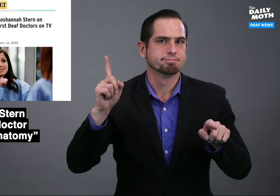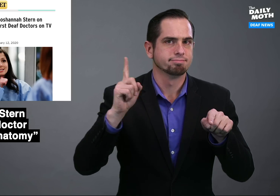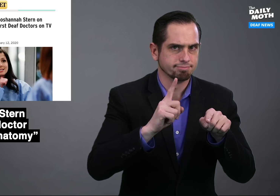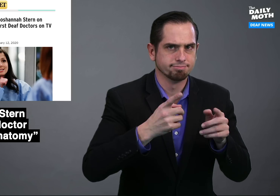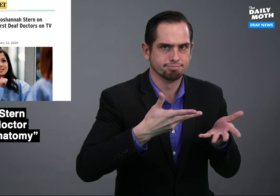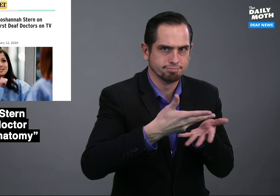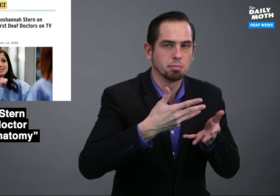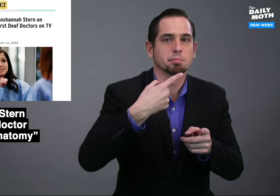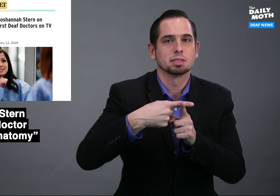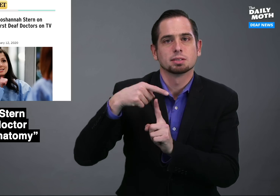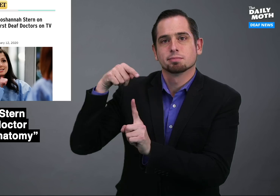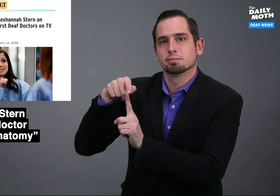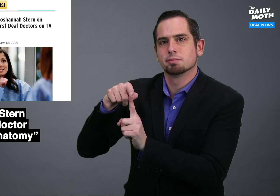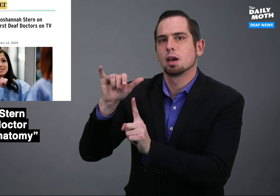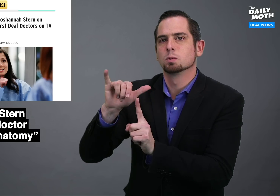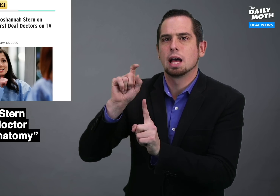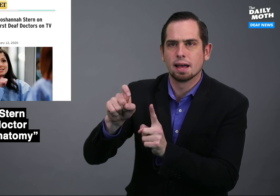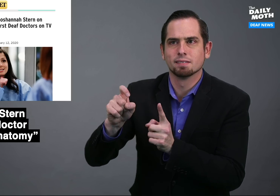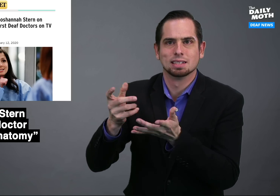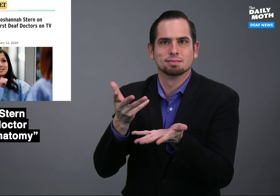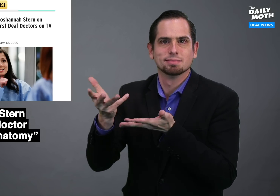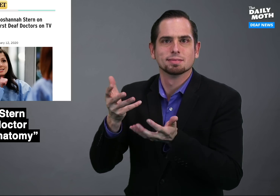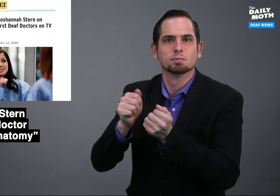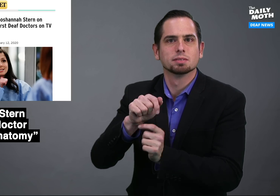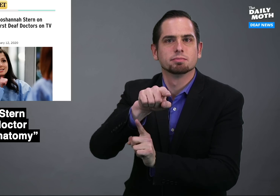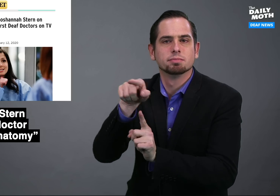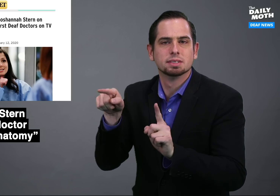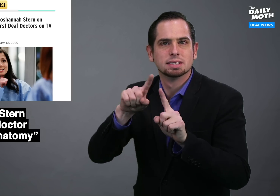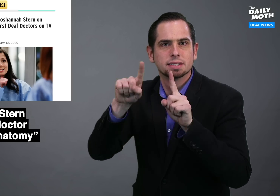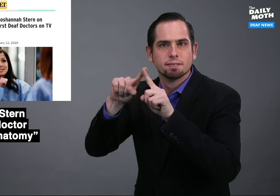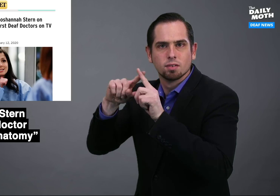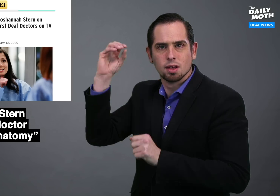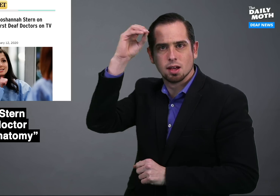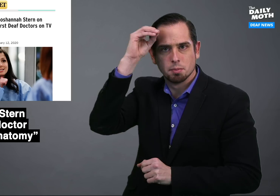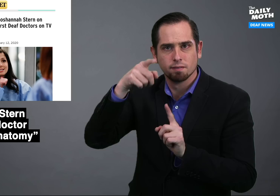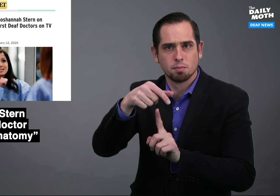She will have to deal with different opinions